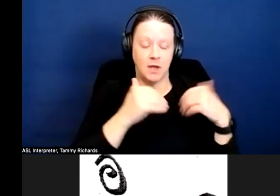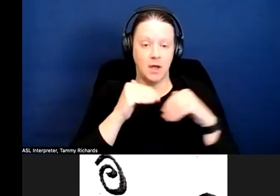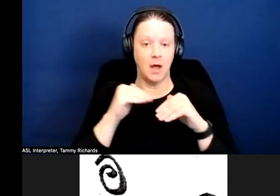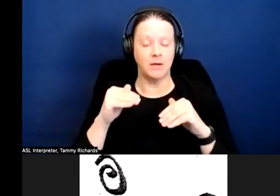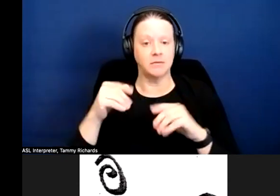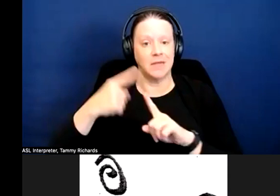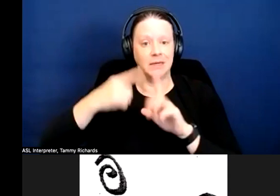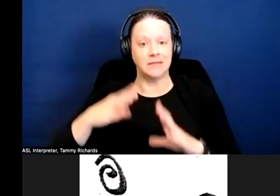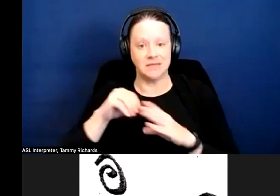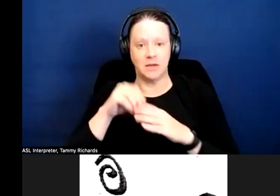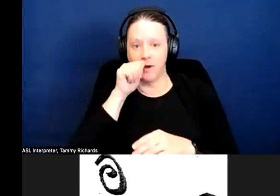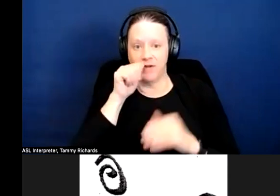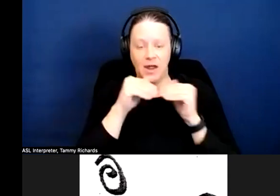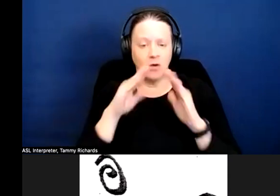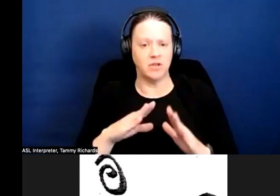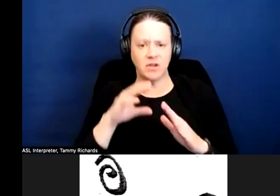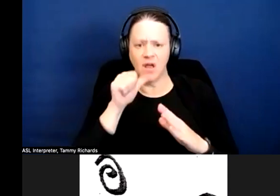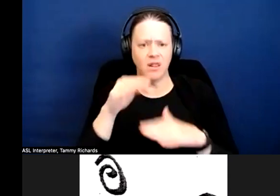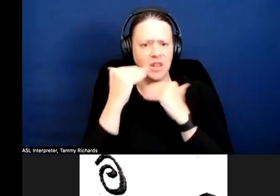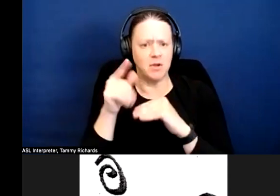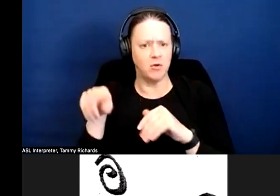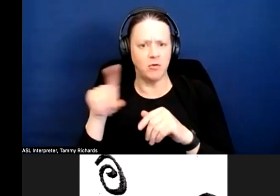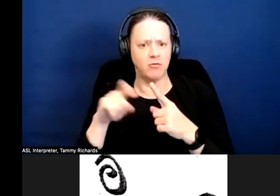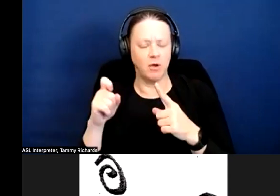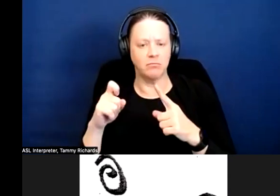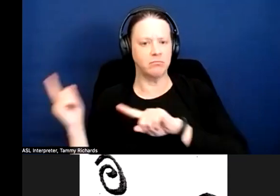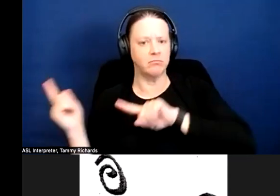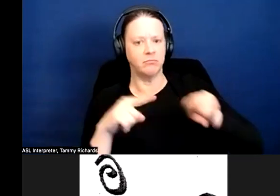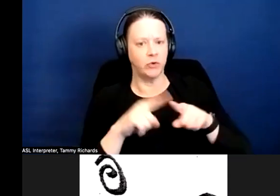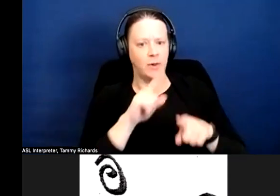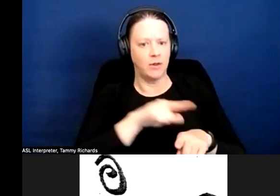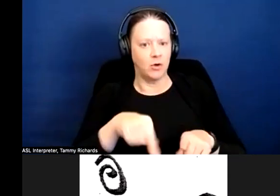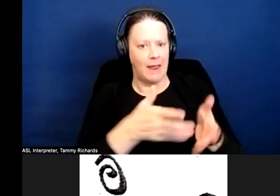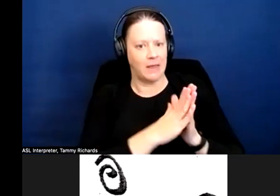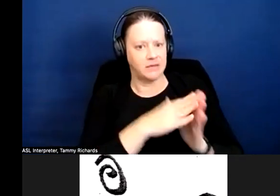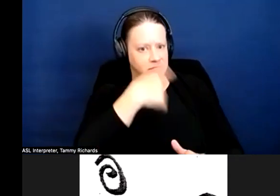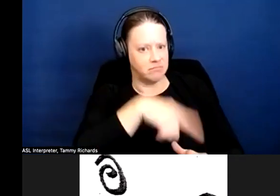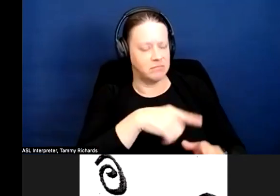you from going to the landlord and say hey, let's share the cost of this, it's only fair.